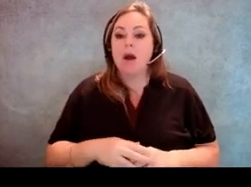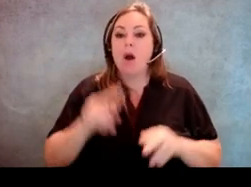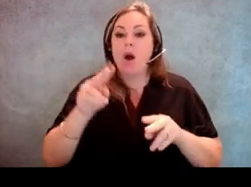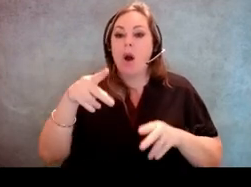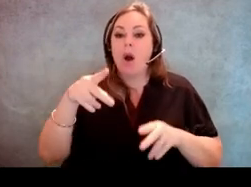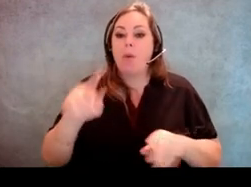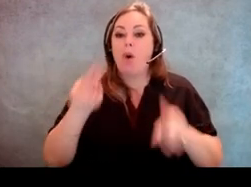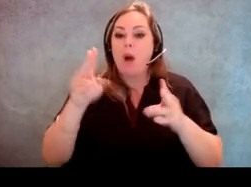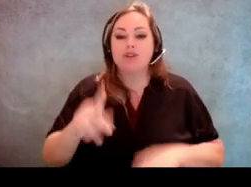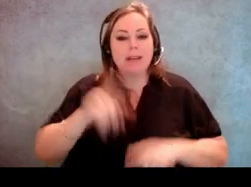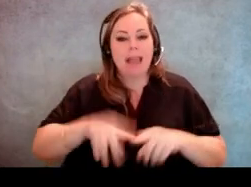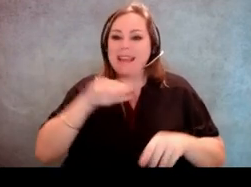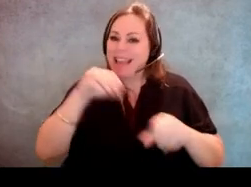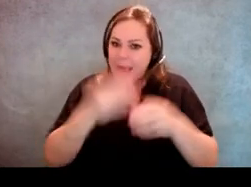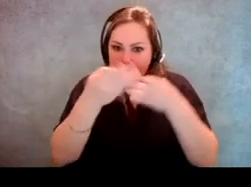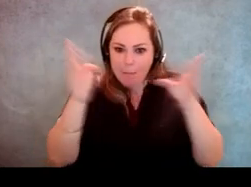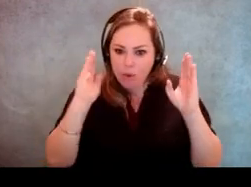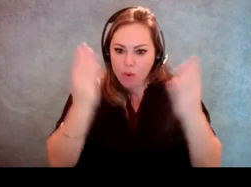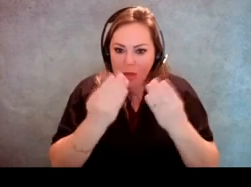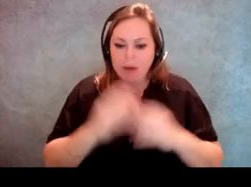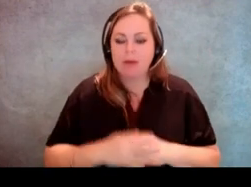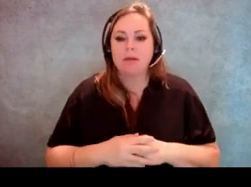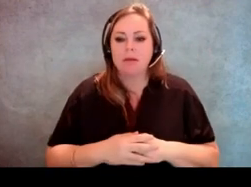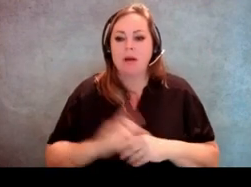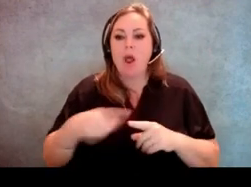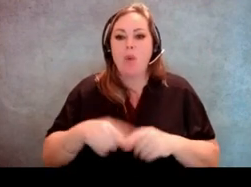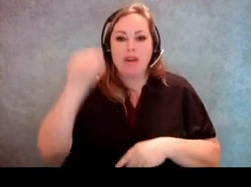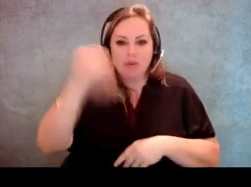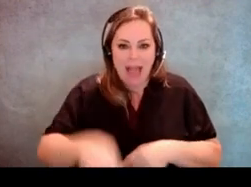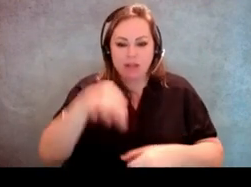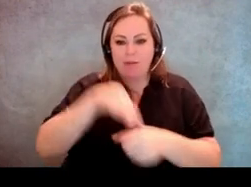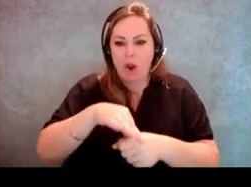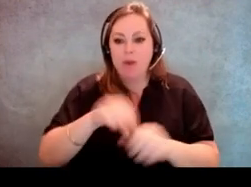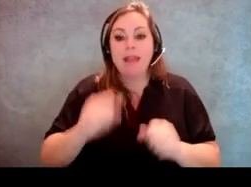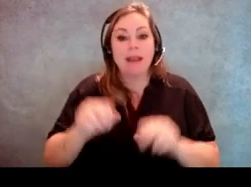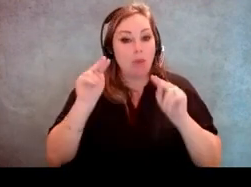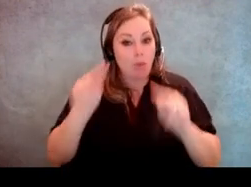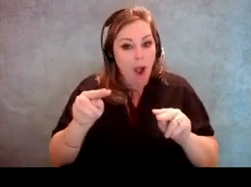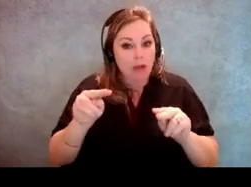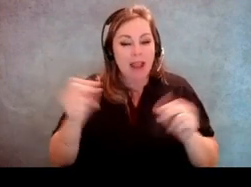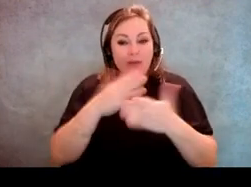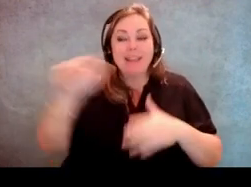cannot be in the voting booth when the vote is being cast. They can watch all the rest of the process.